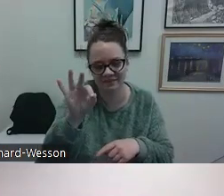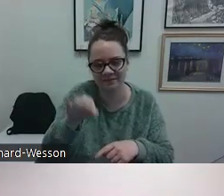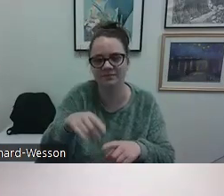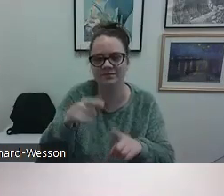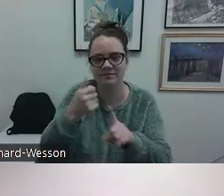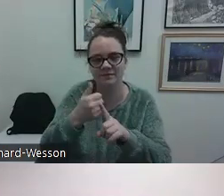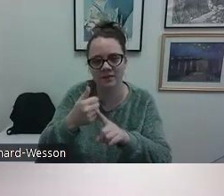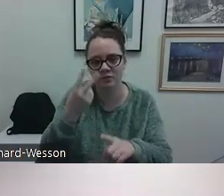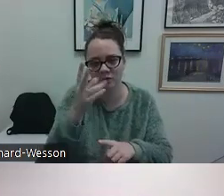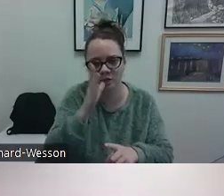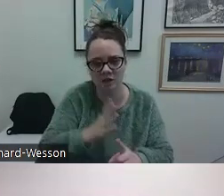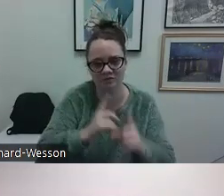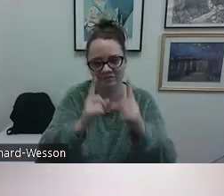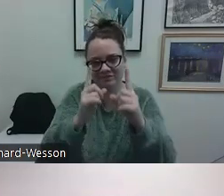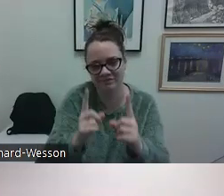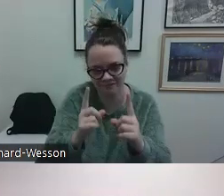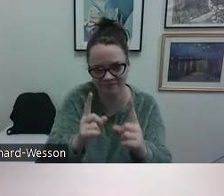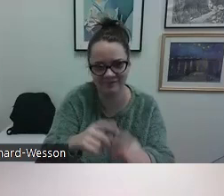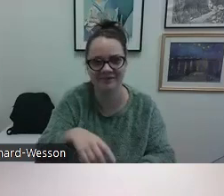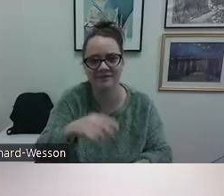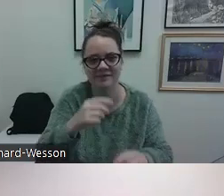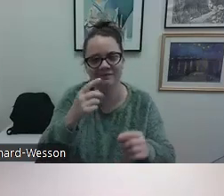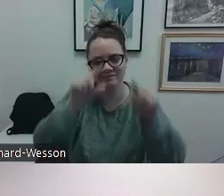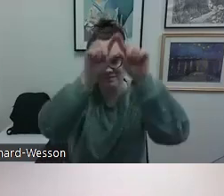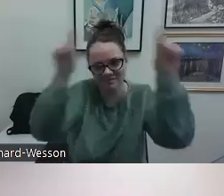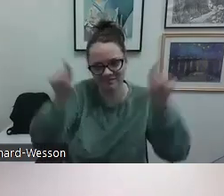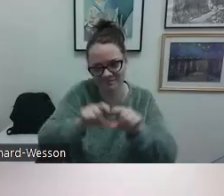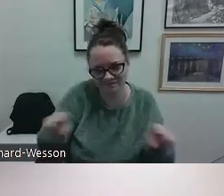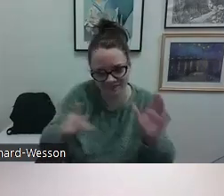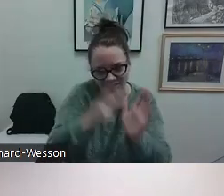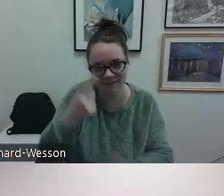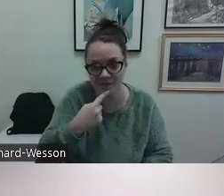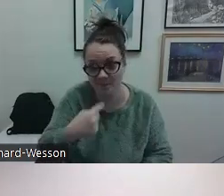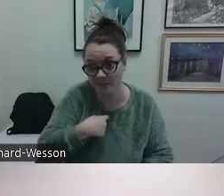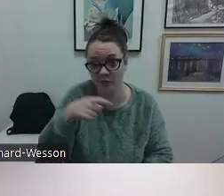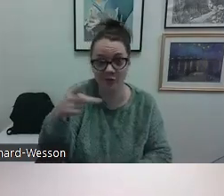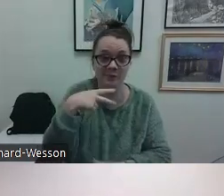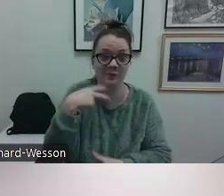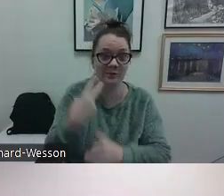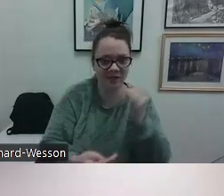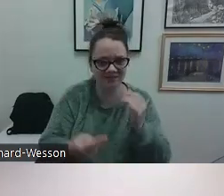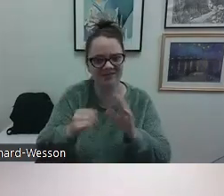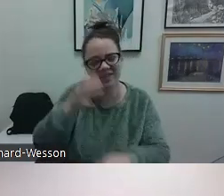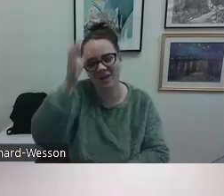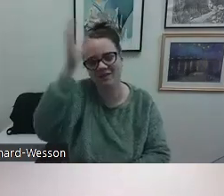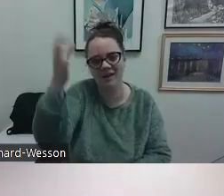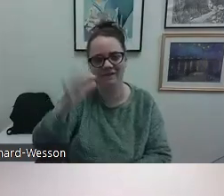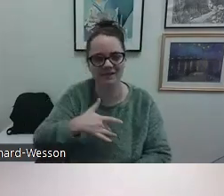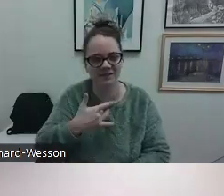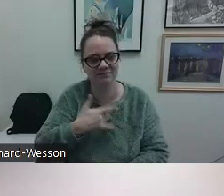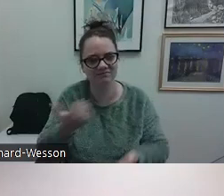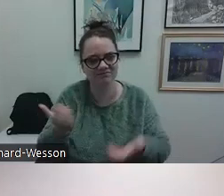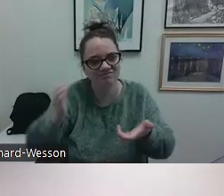So this is Ellie and my GIF is two women together and they're both saying something at the same